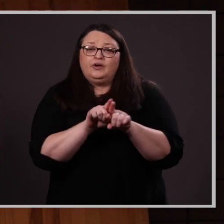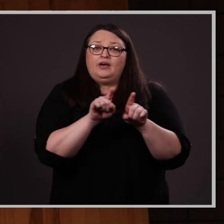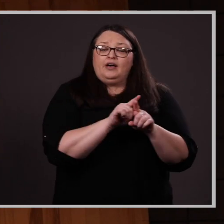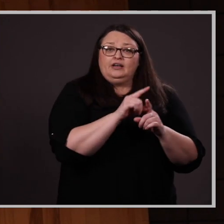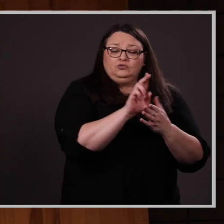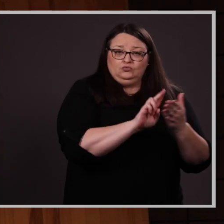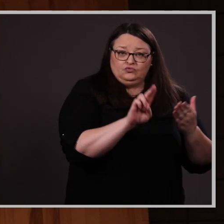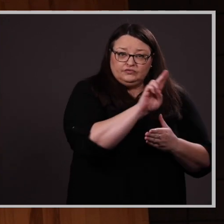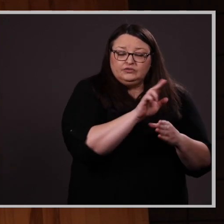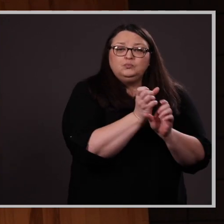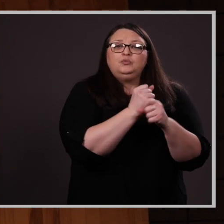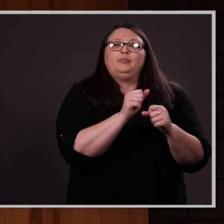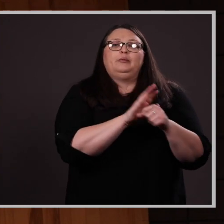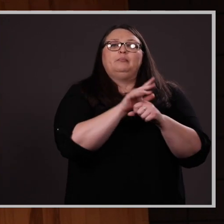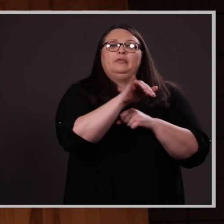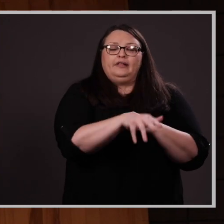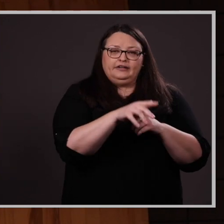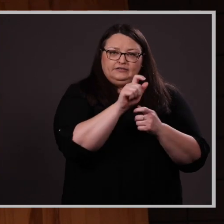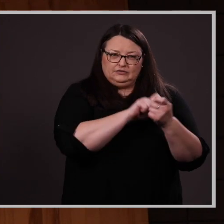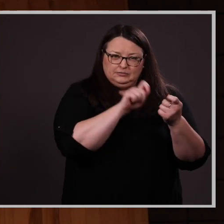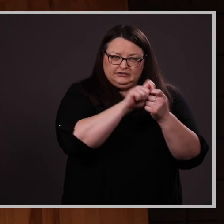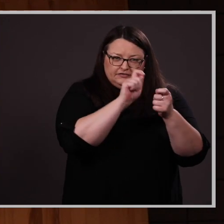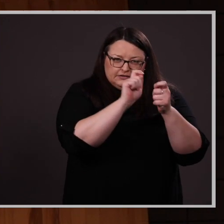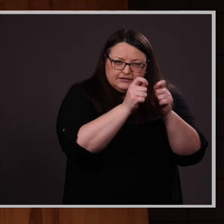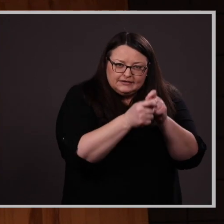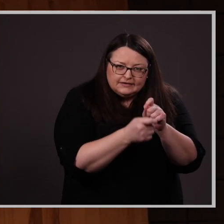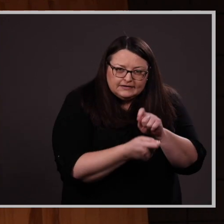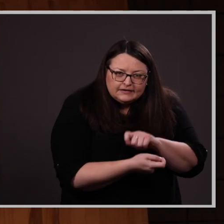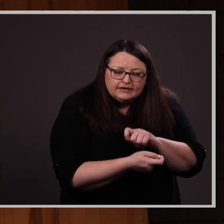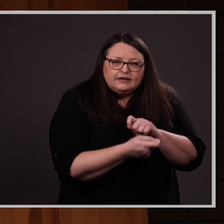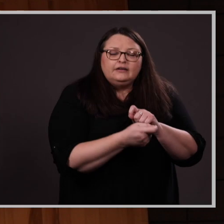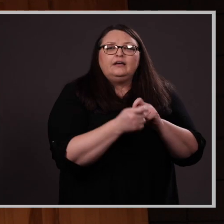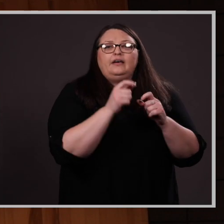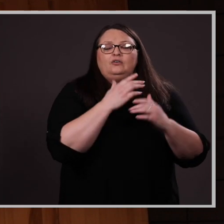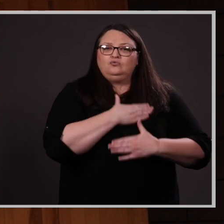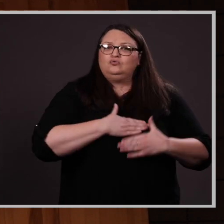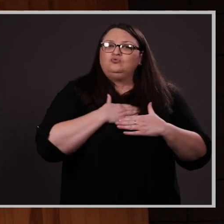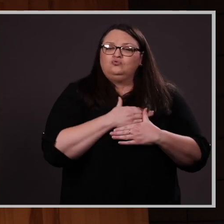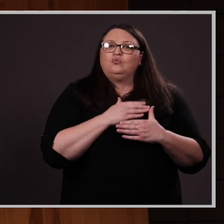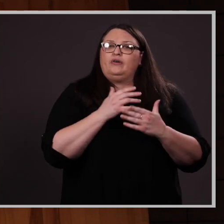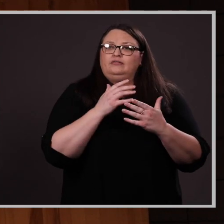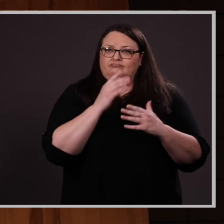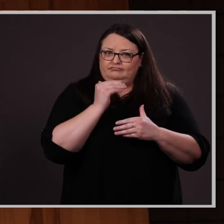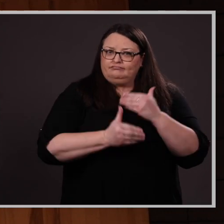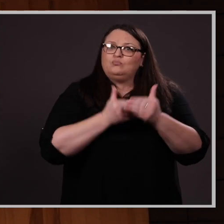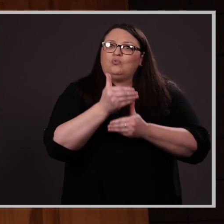we have made plenty of calculated adjustments and enjoyed significant progress, really because